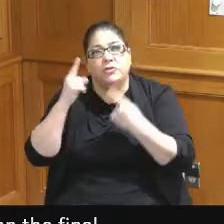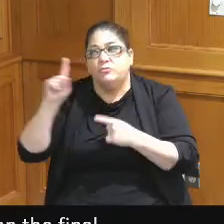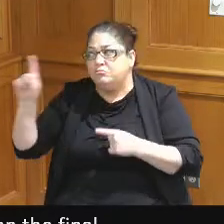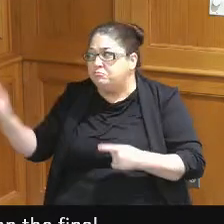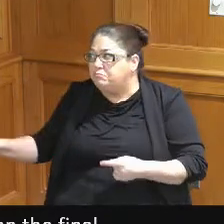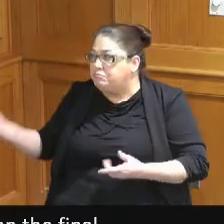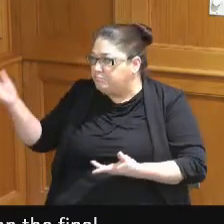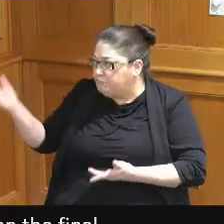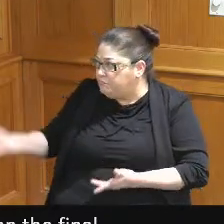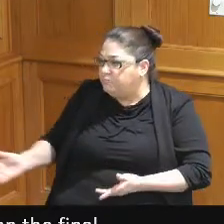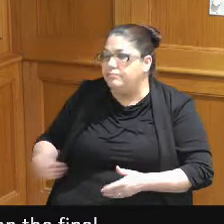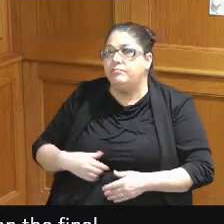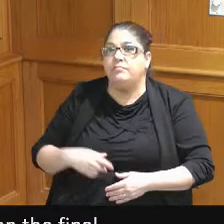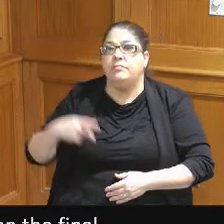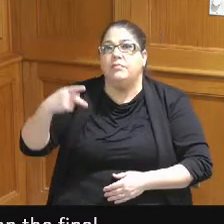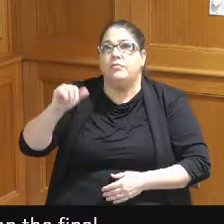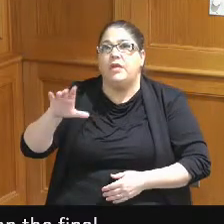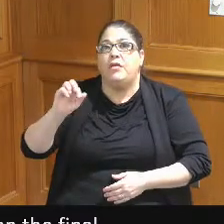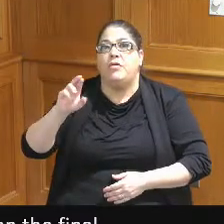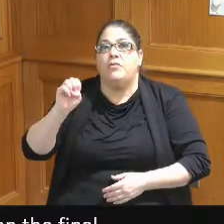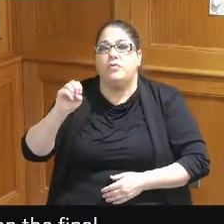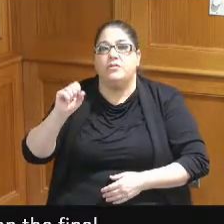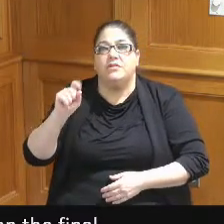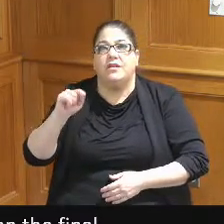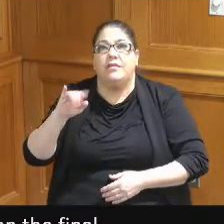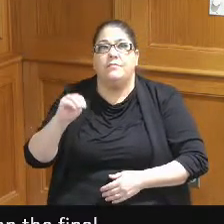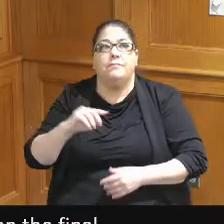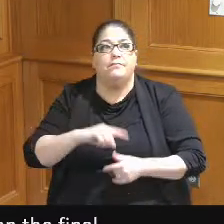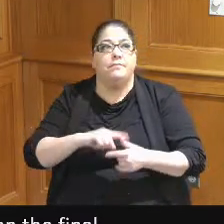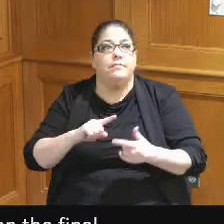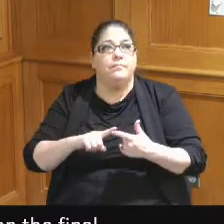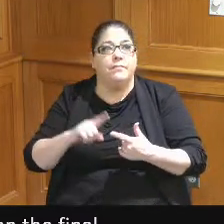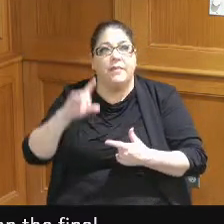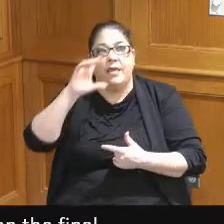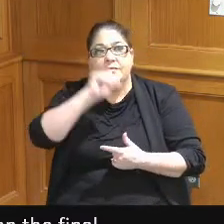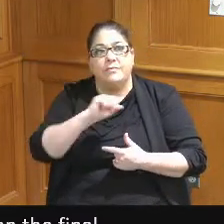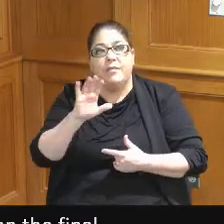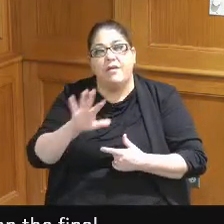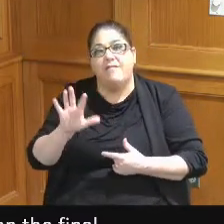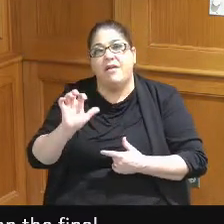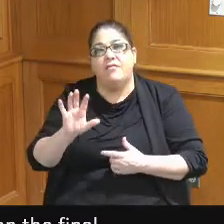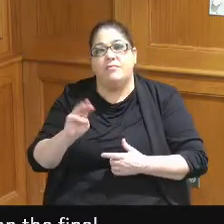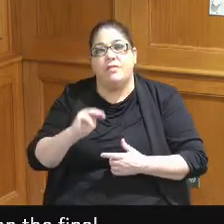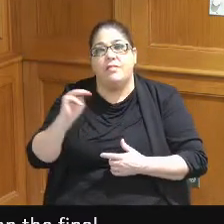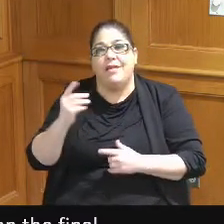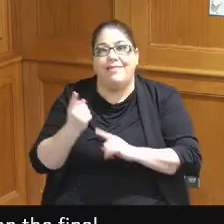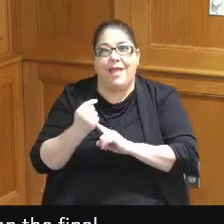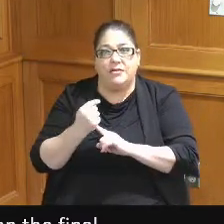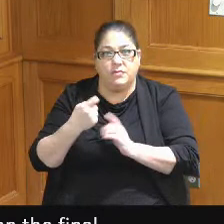we got a pay course Stadium estimated at 500 million and that's in last year's prices but